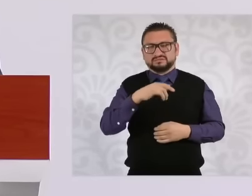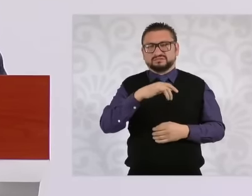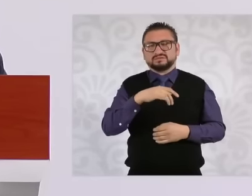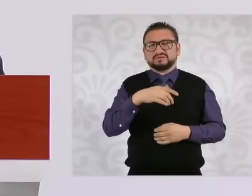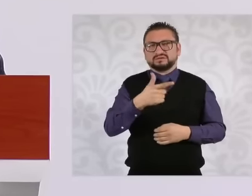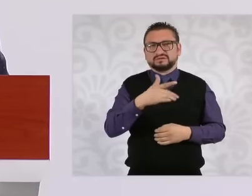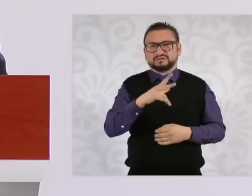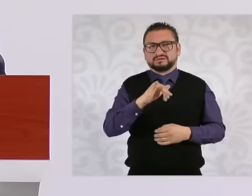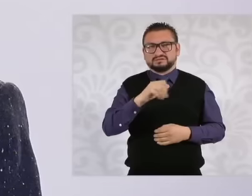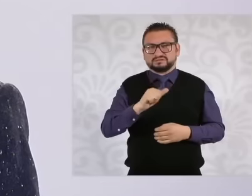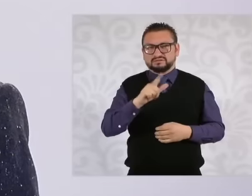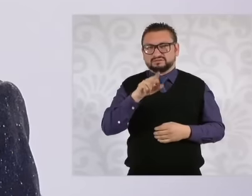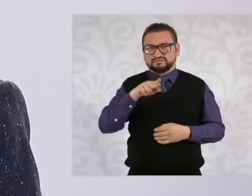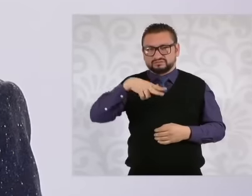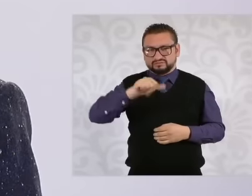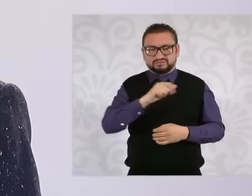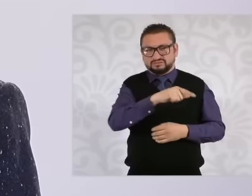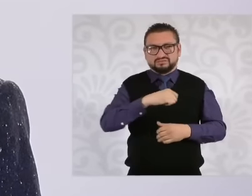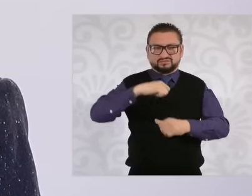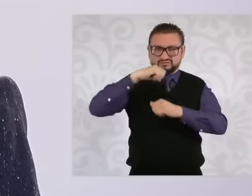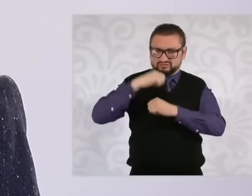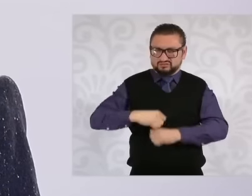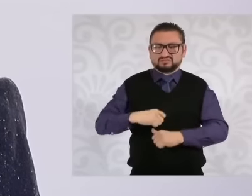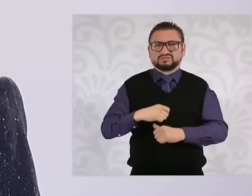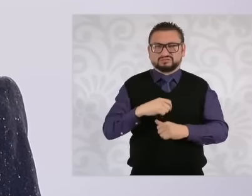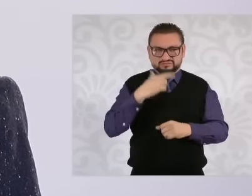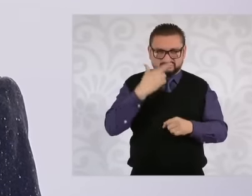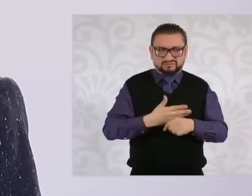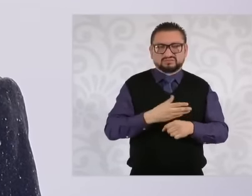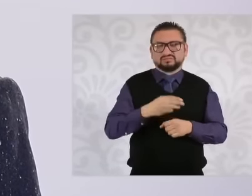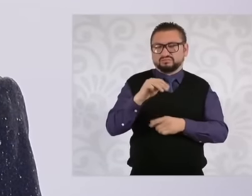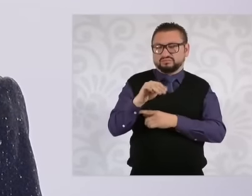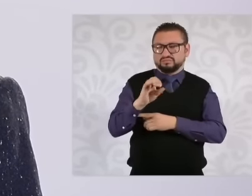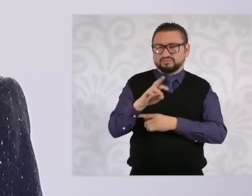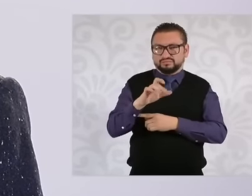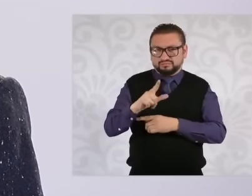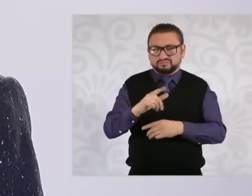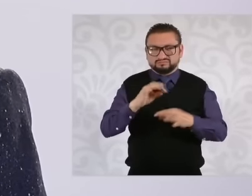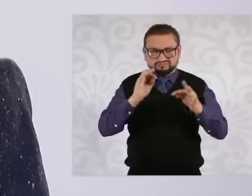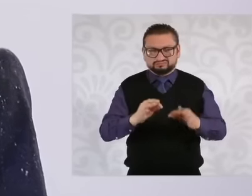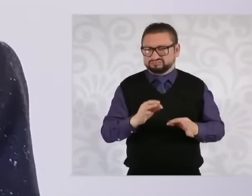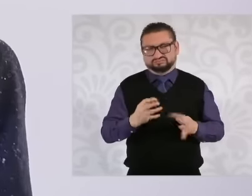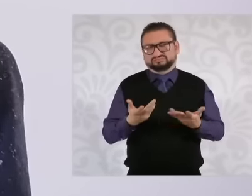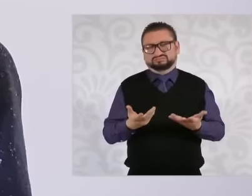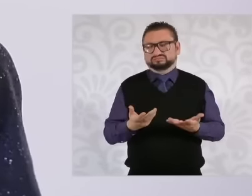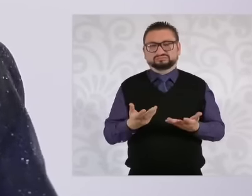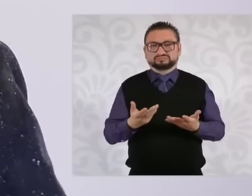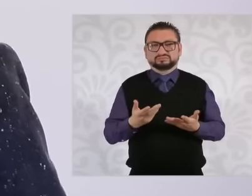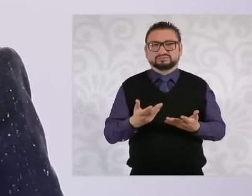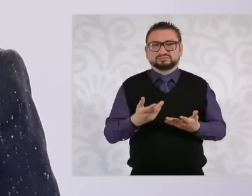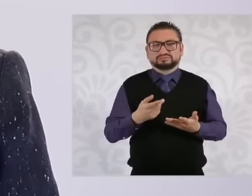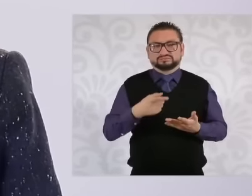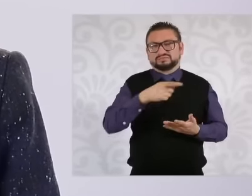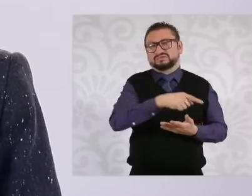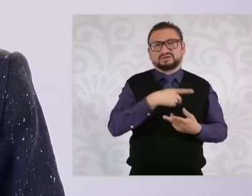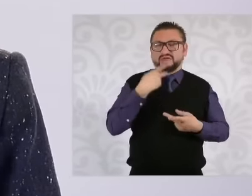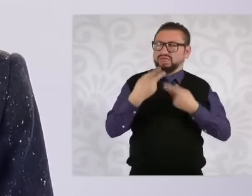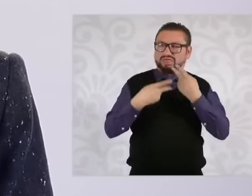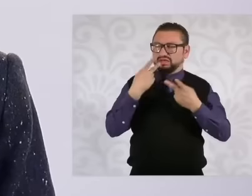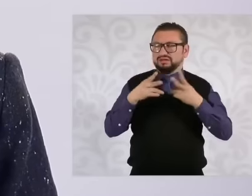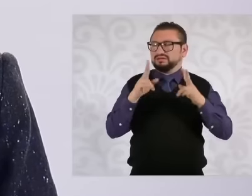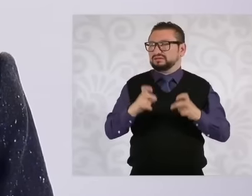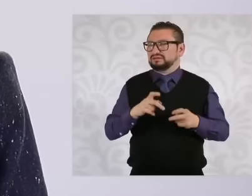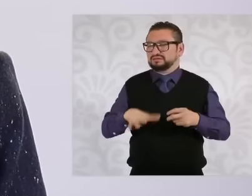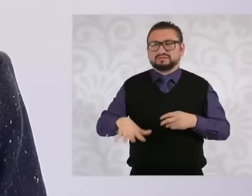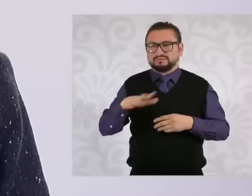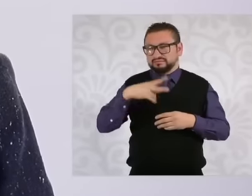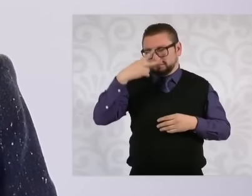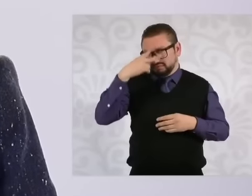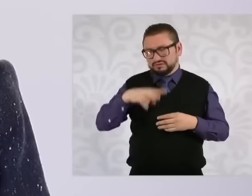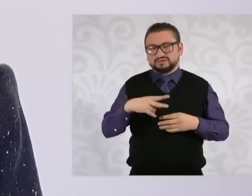does he have to talk about what is happening in Mexico and what the people of